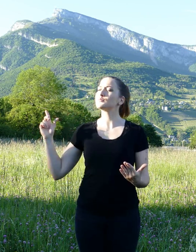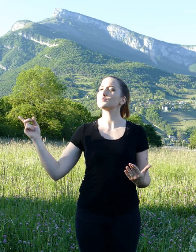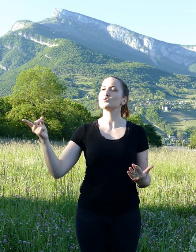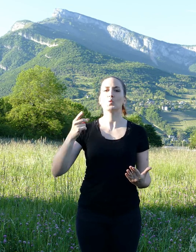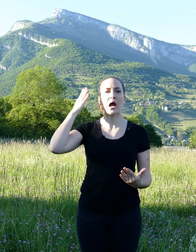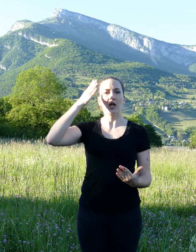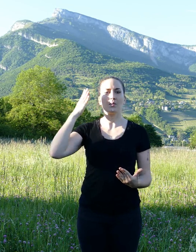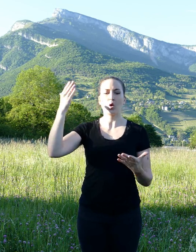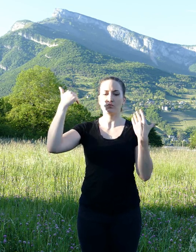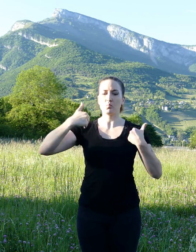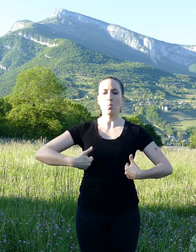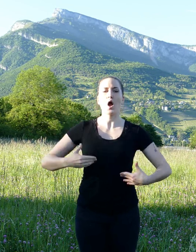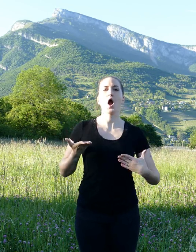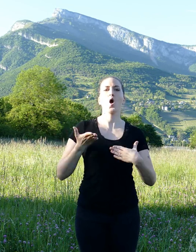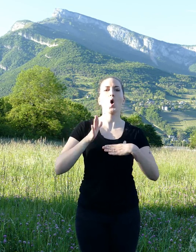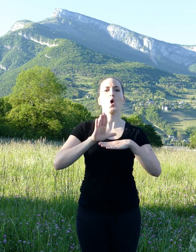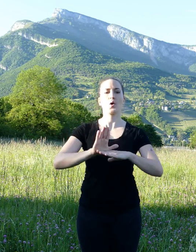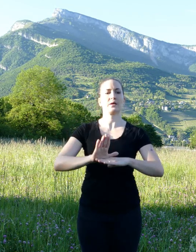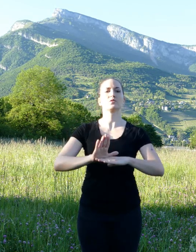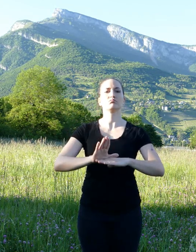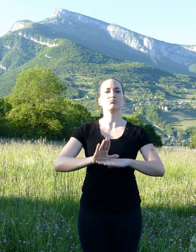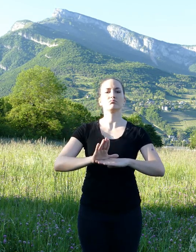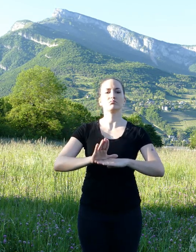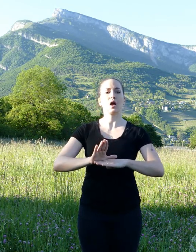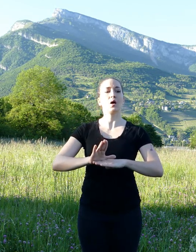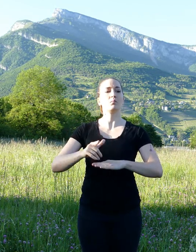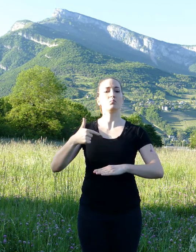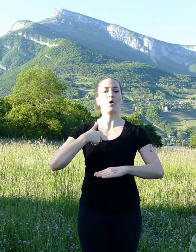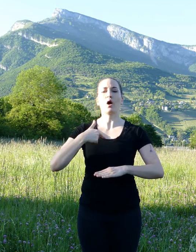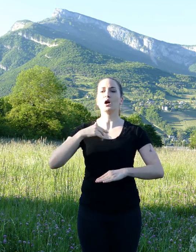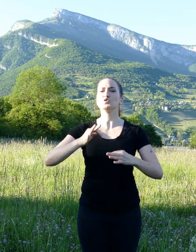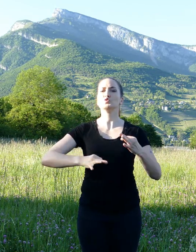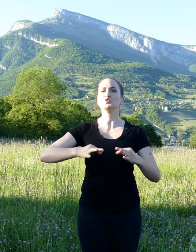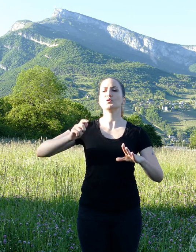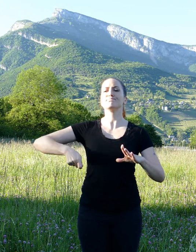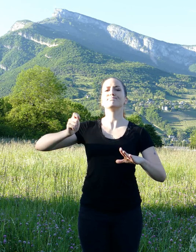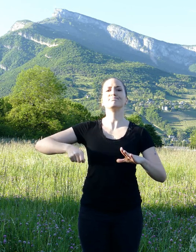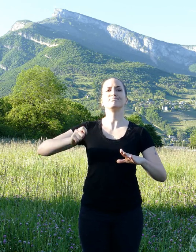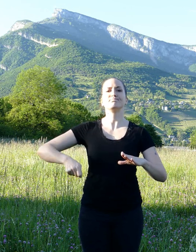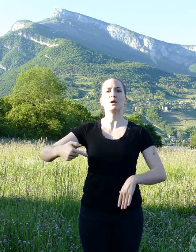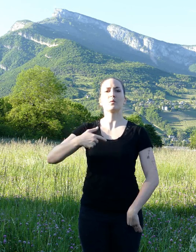I propose to be the spokesperson for the group and judge of the Diabou affair.” The animals accepted